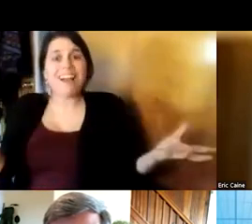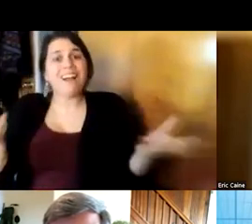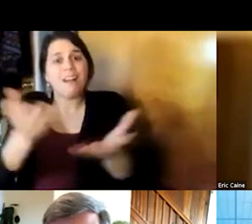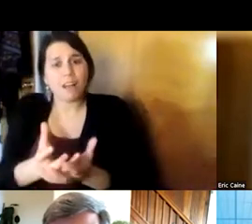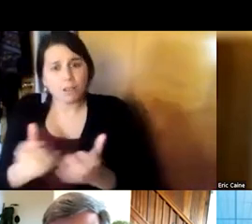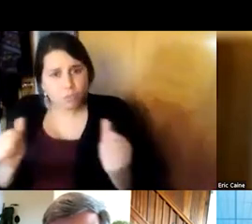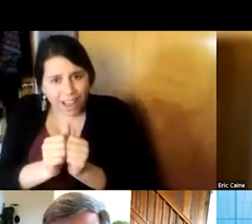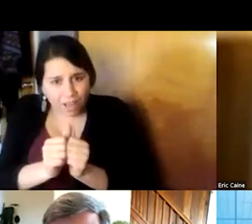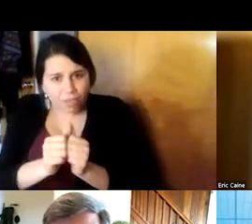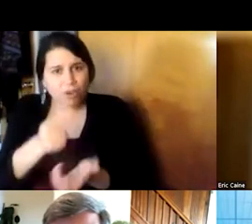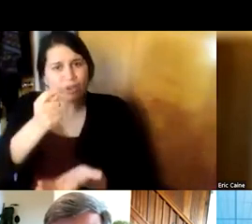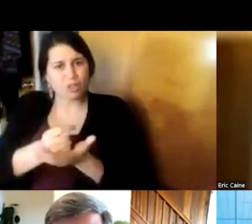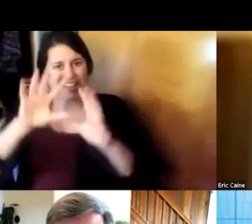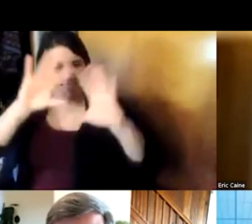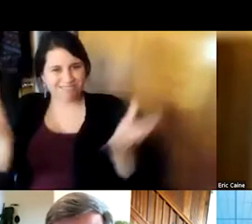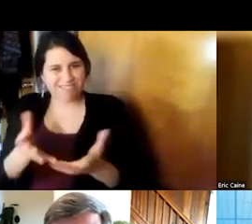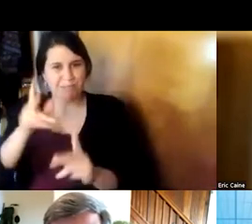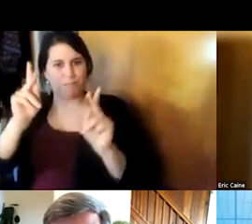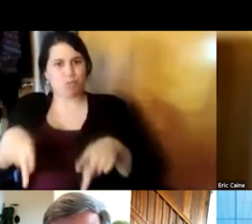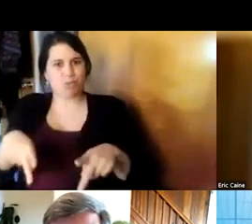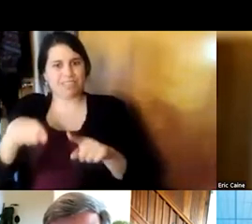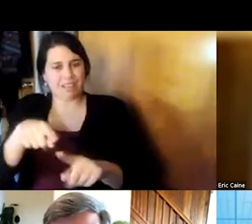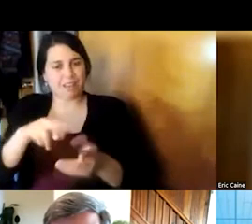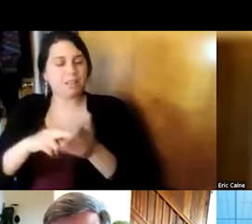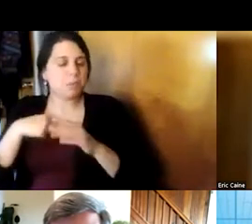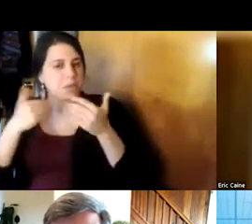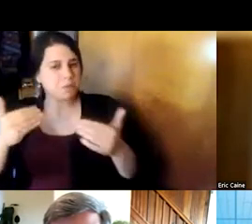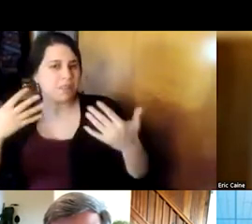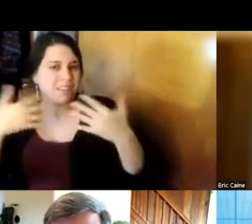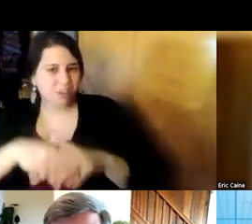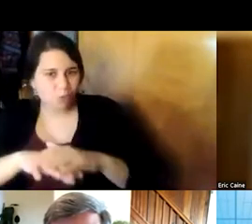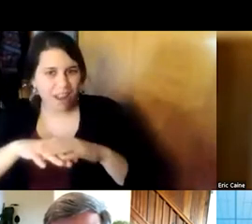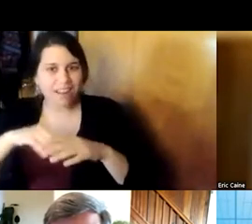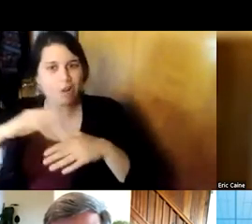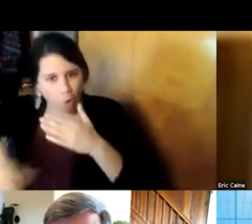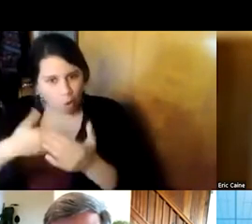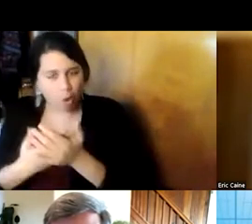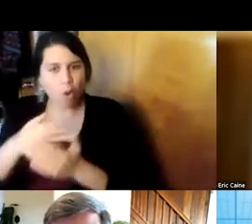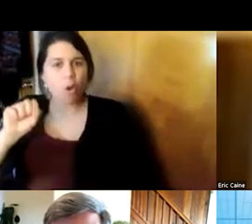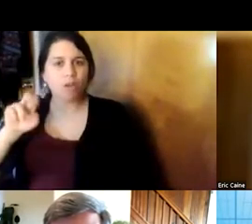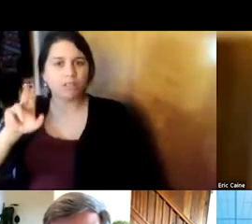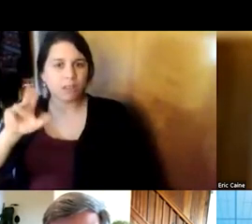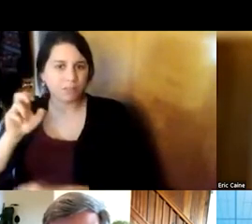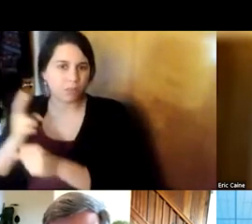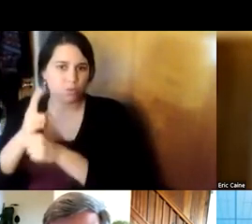treat the whole person so we integrated you know all substance use services under one umbrella